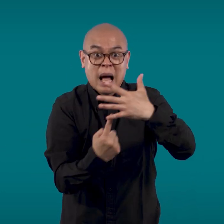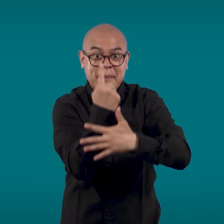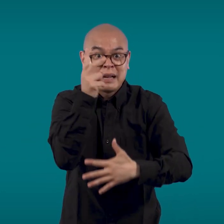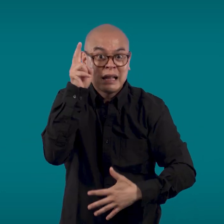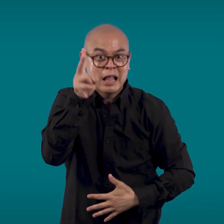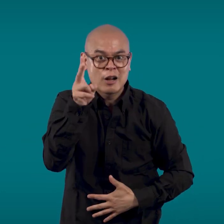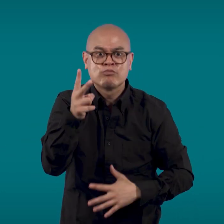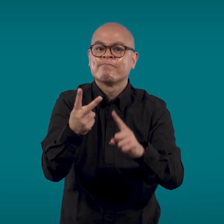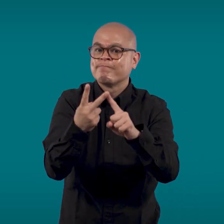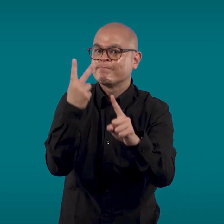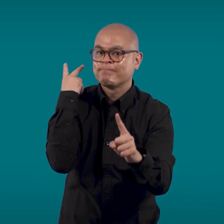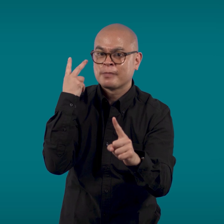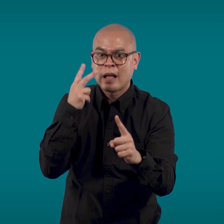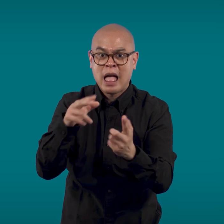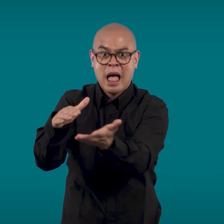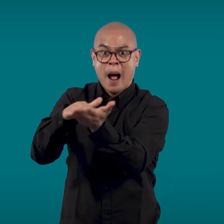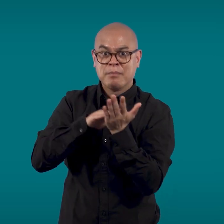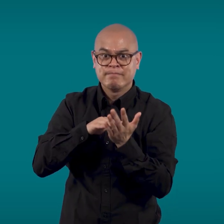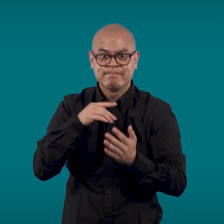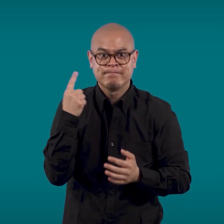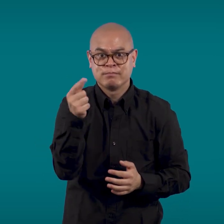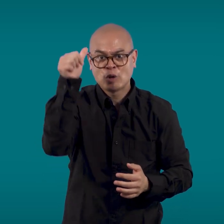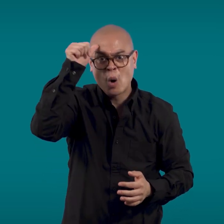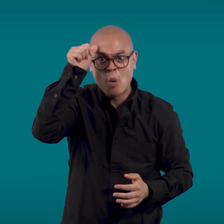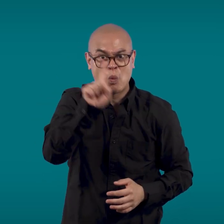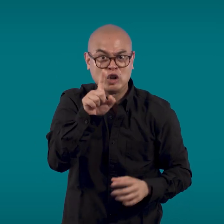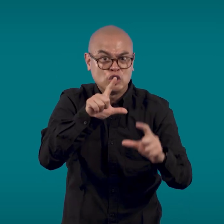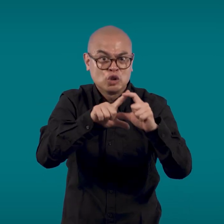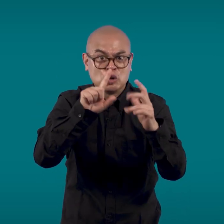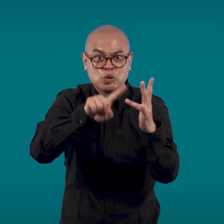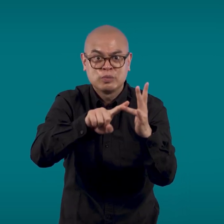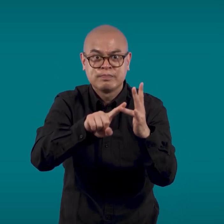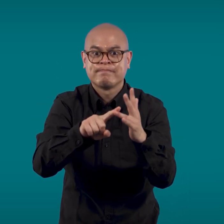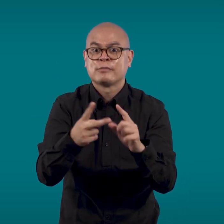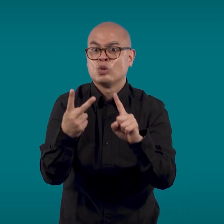respond to outages in the future.